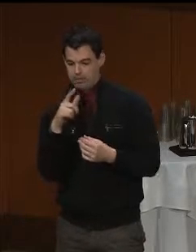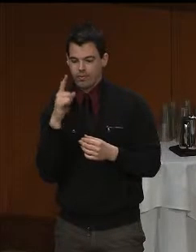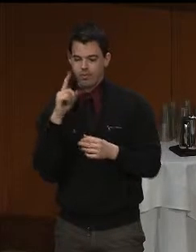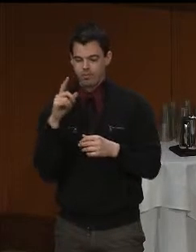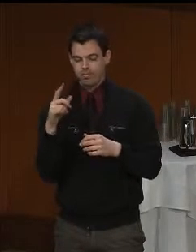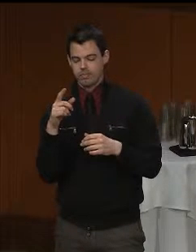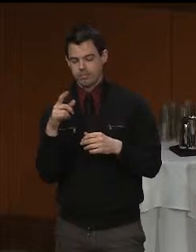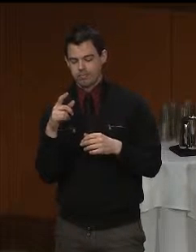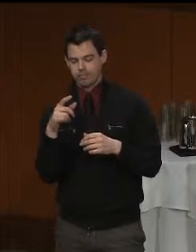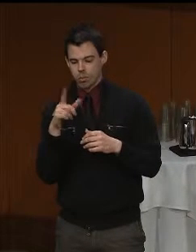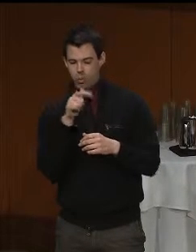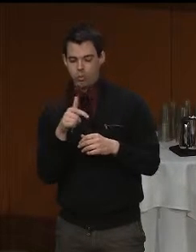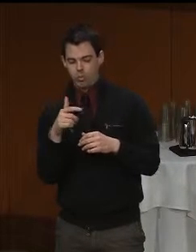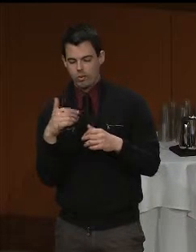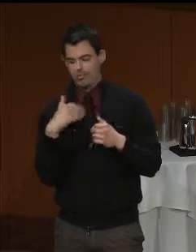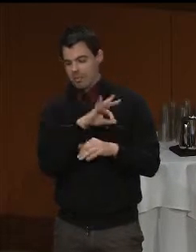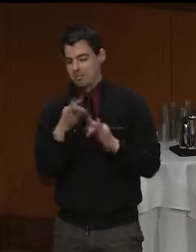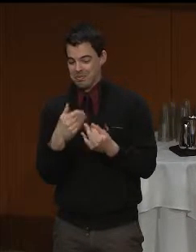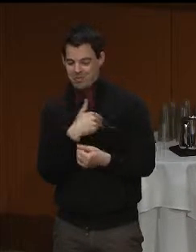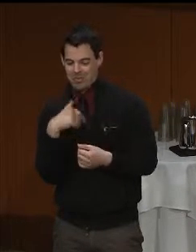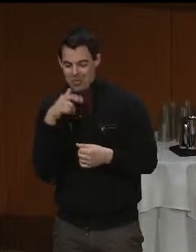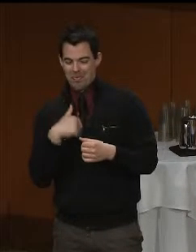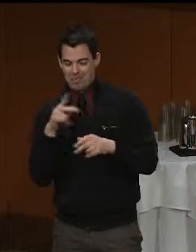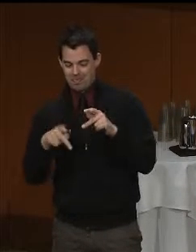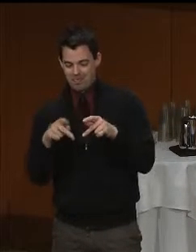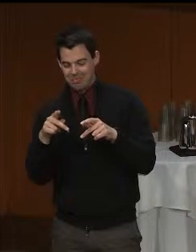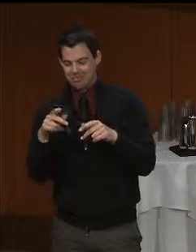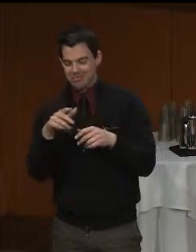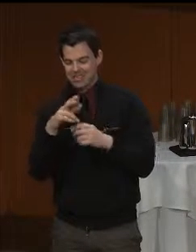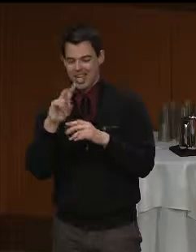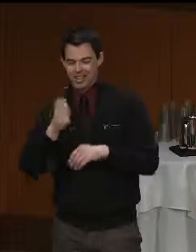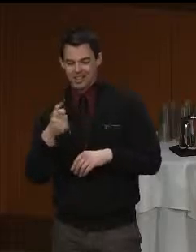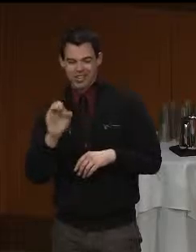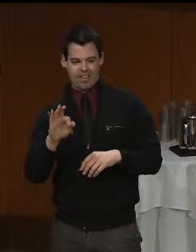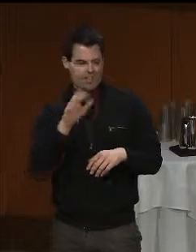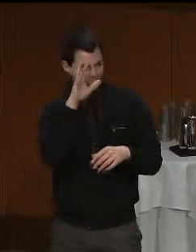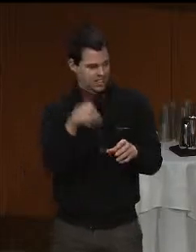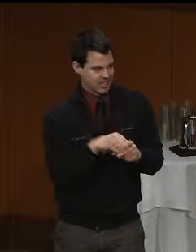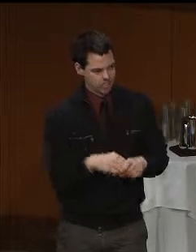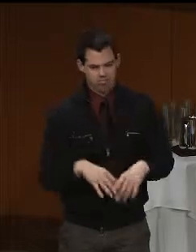Later this month, Governor Baker will be appointing the first Executive Director of the Autism